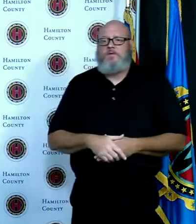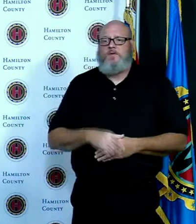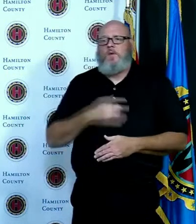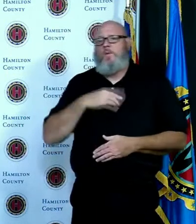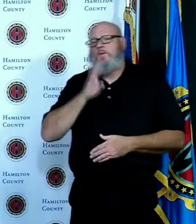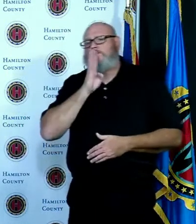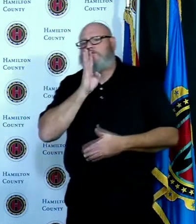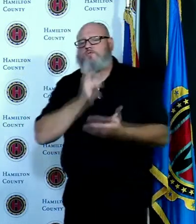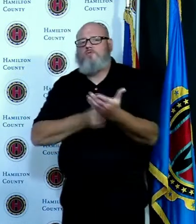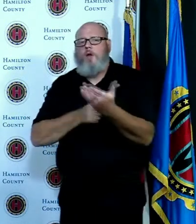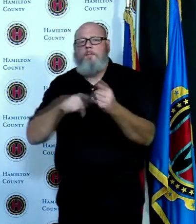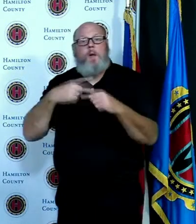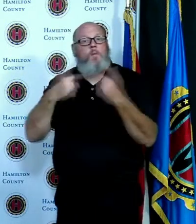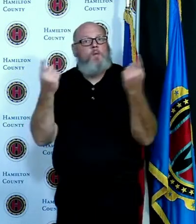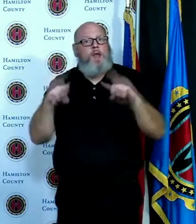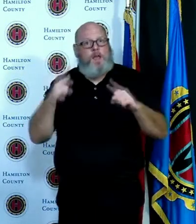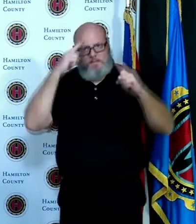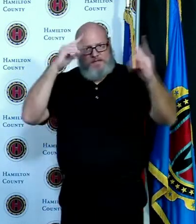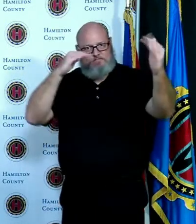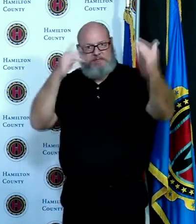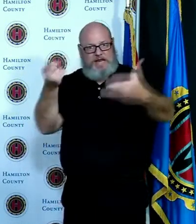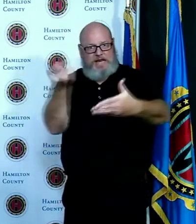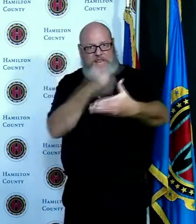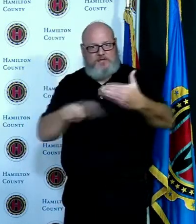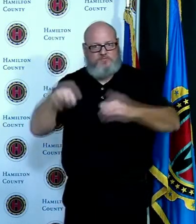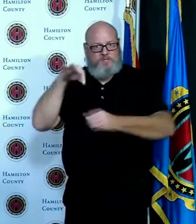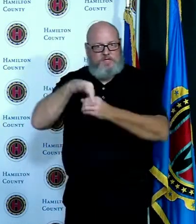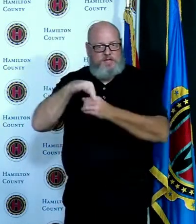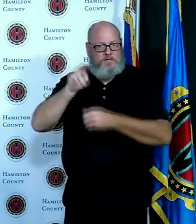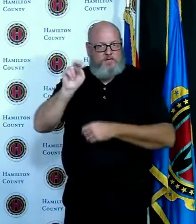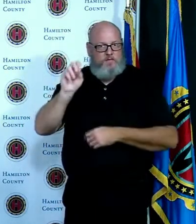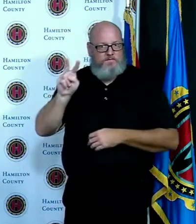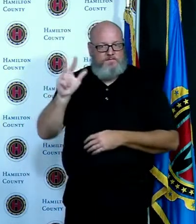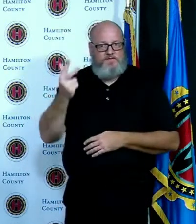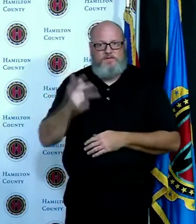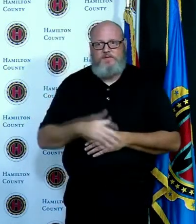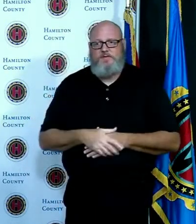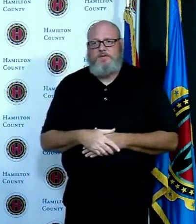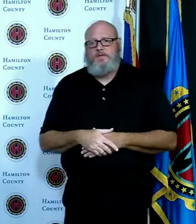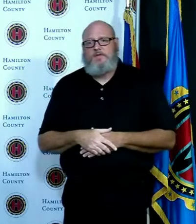yes well good morning and want to thank you for inviting us today to give an update to